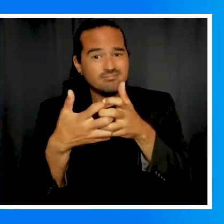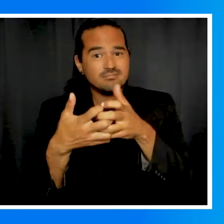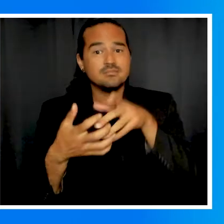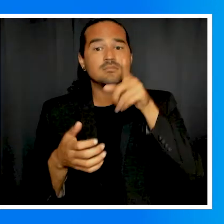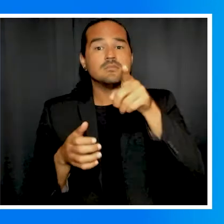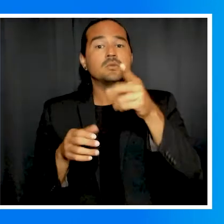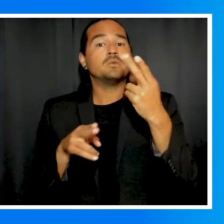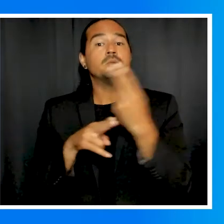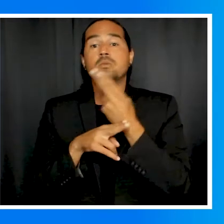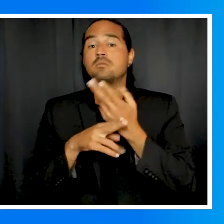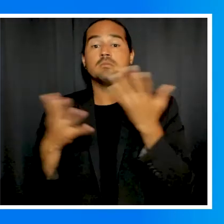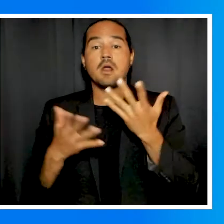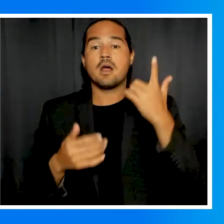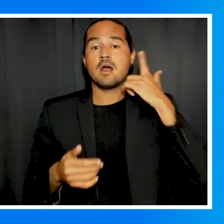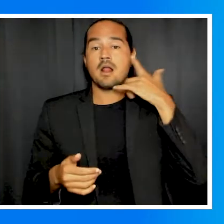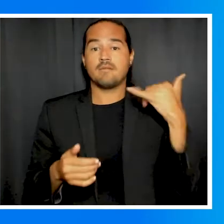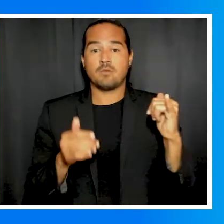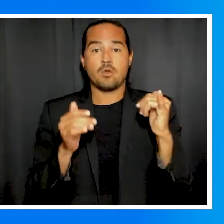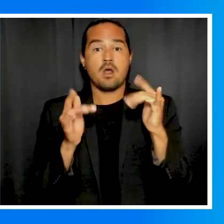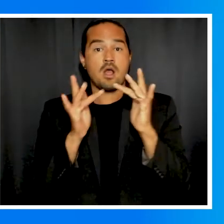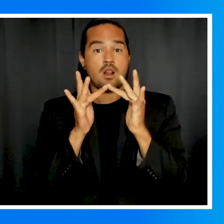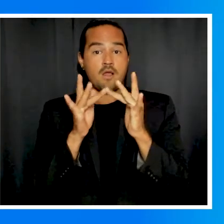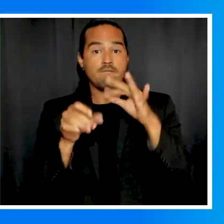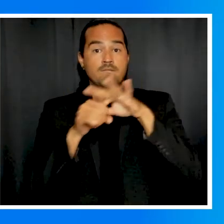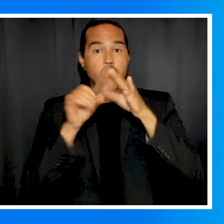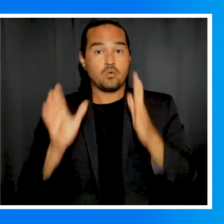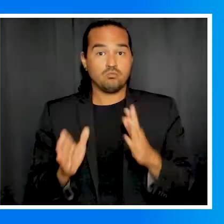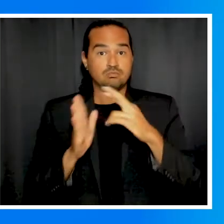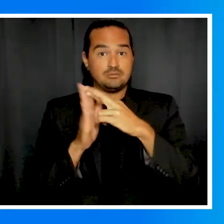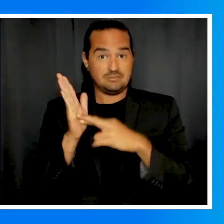by using the California Online Voter Registration System